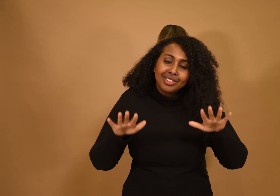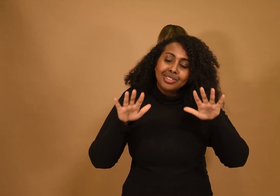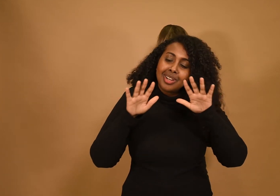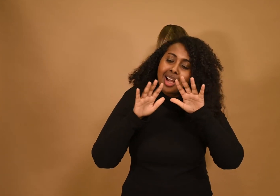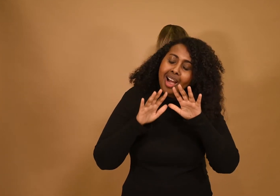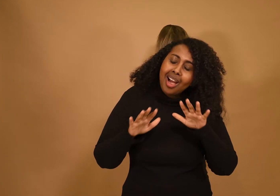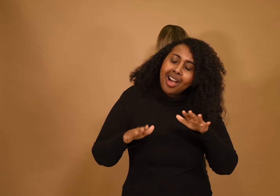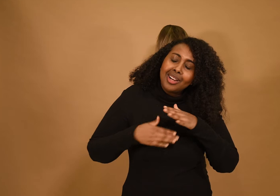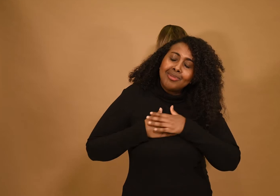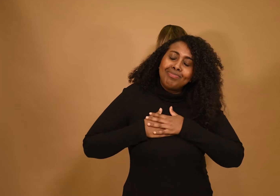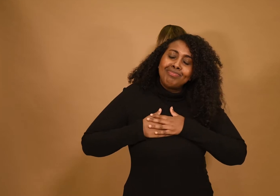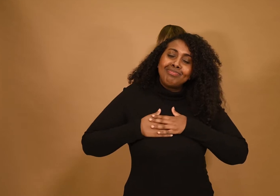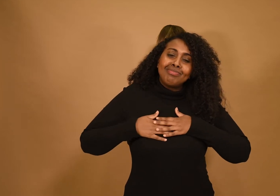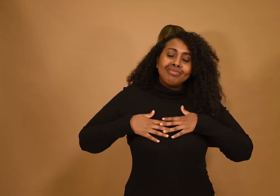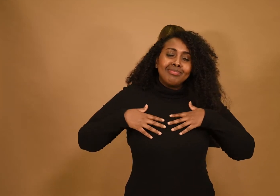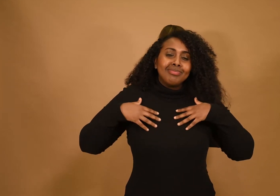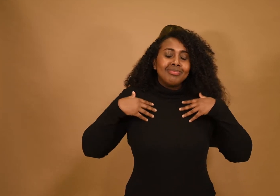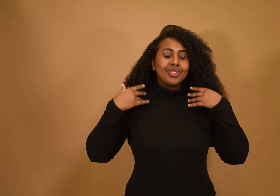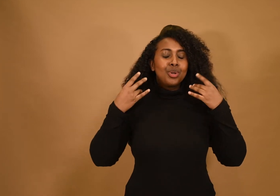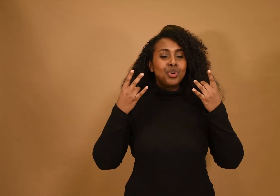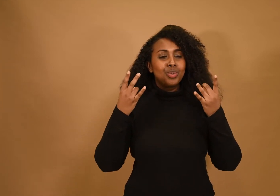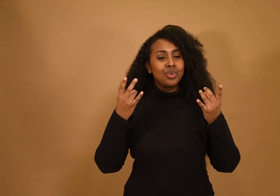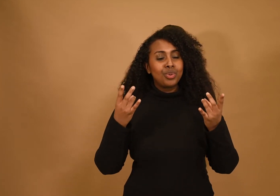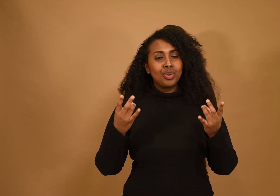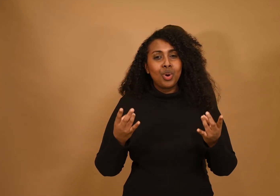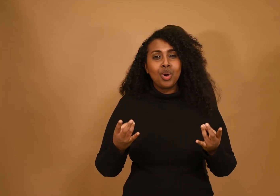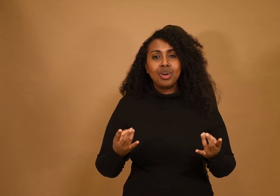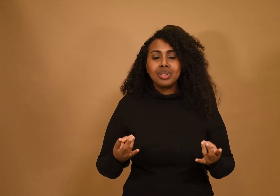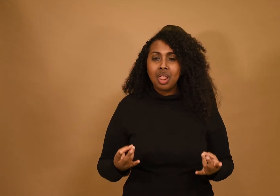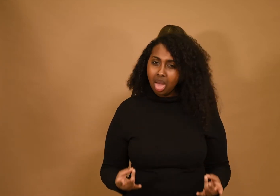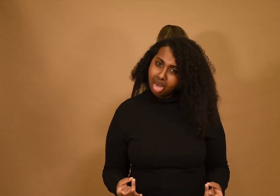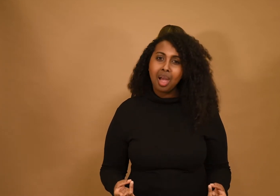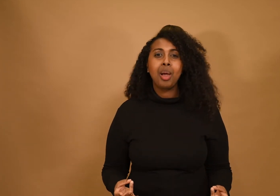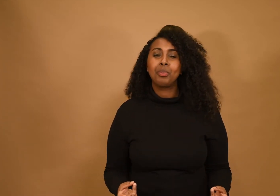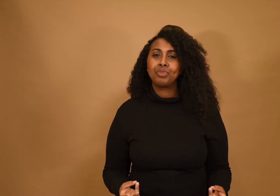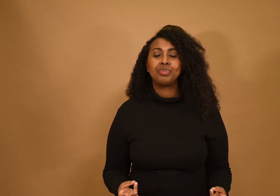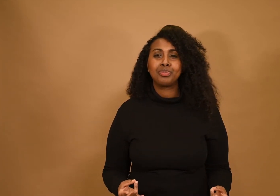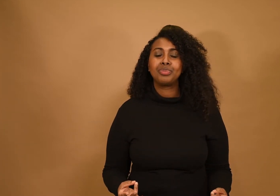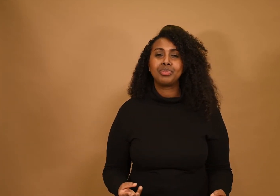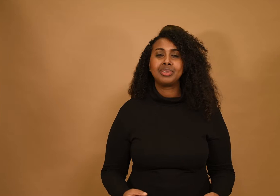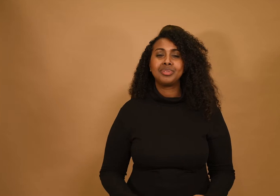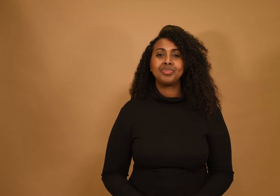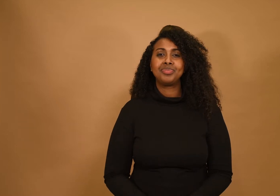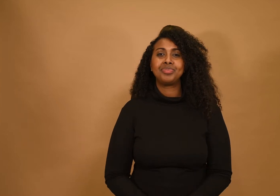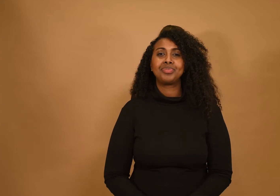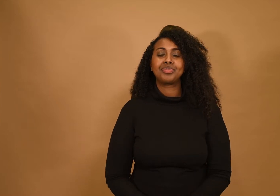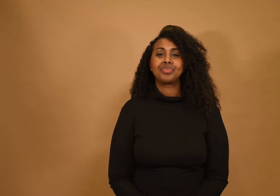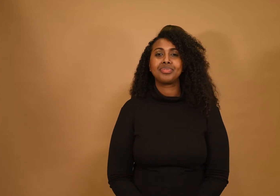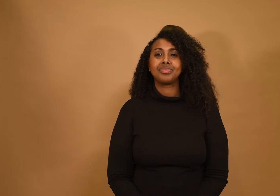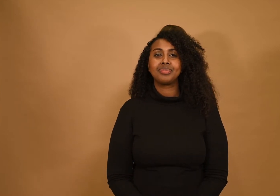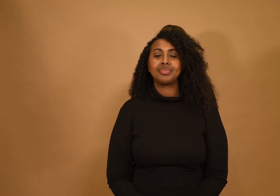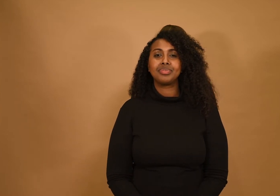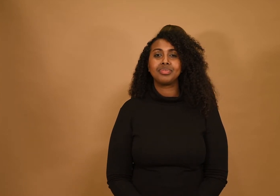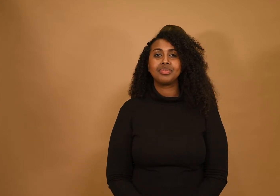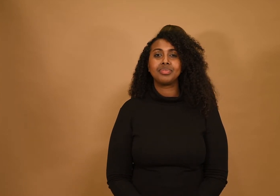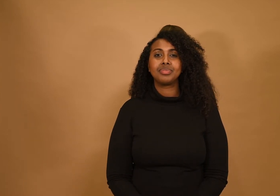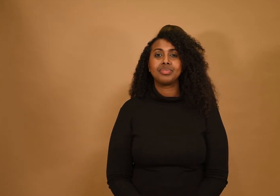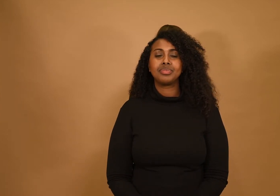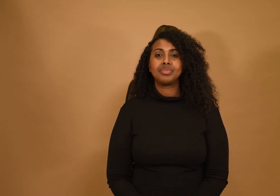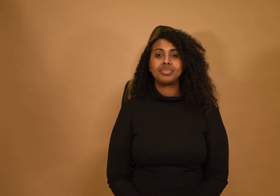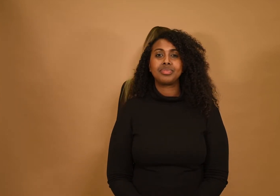Slowly I become limp.